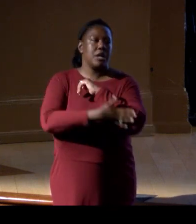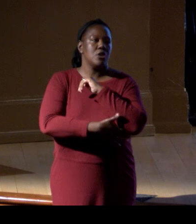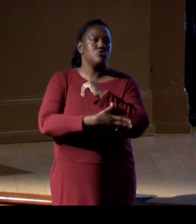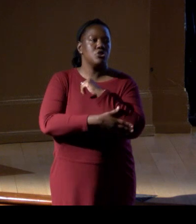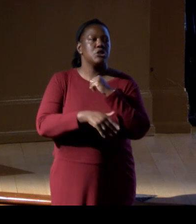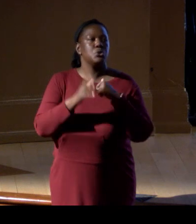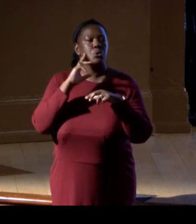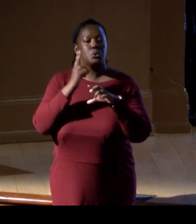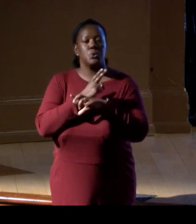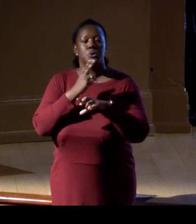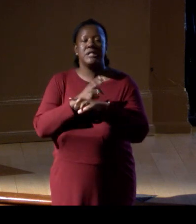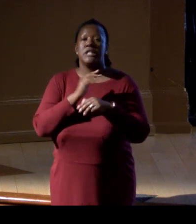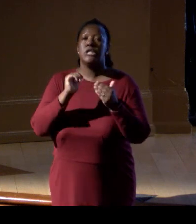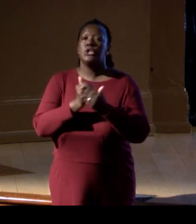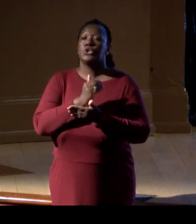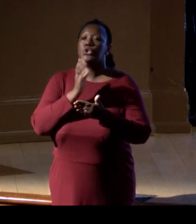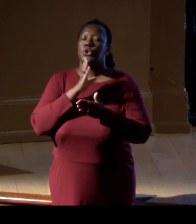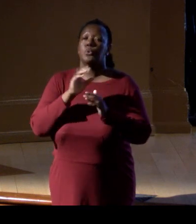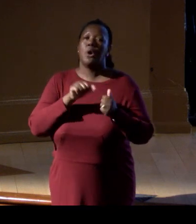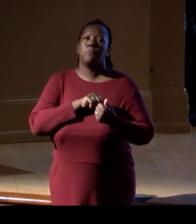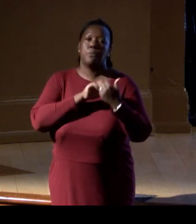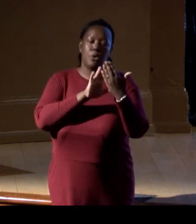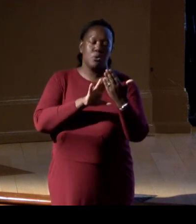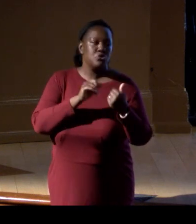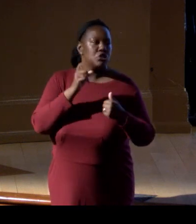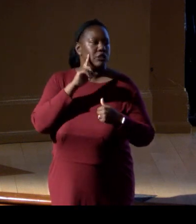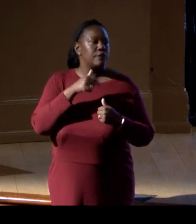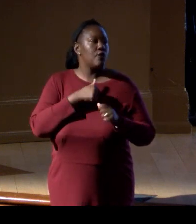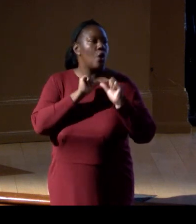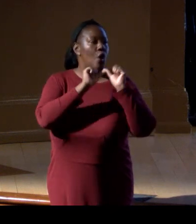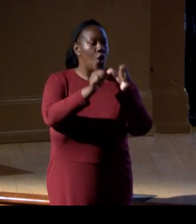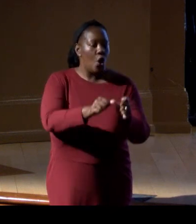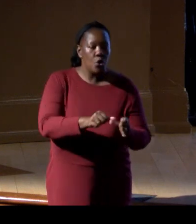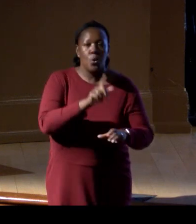in concert with ongoing long-term monitoring efforts.